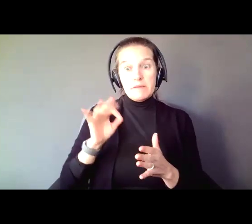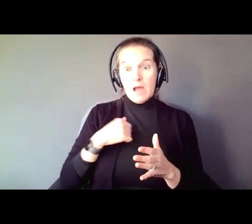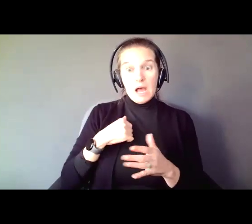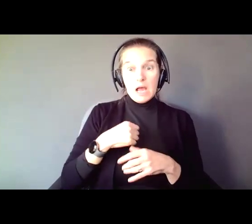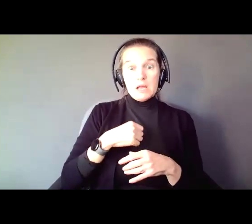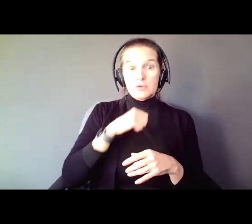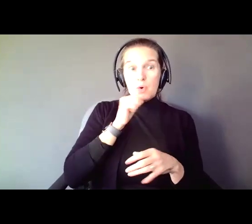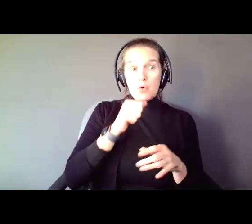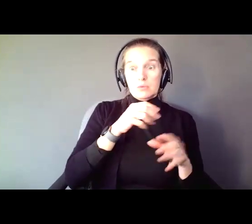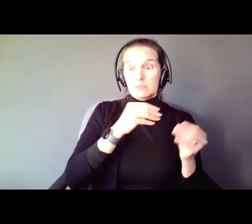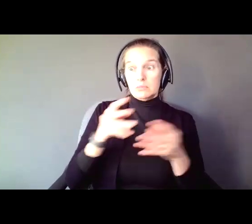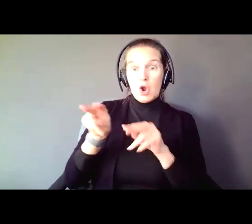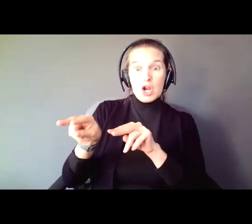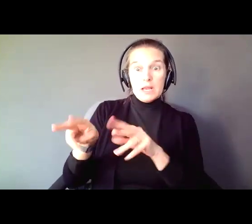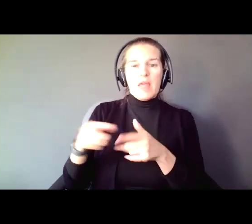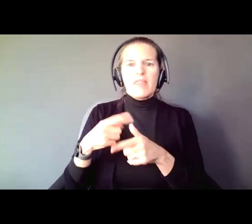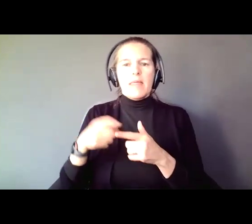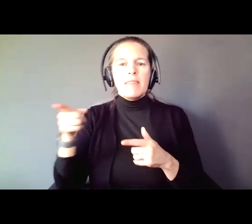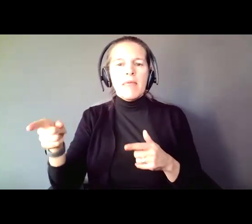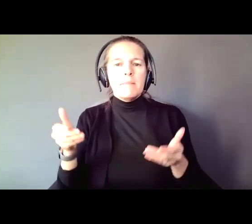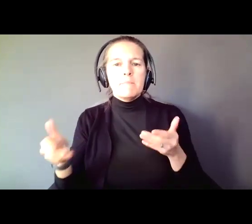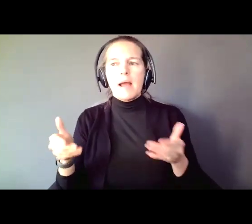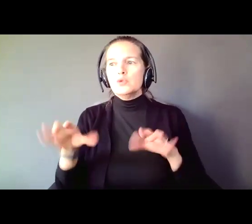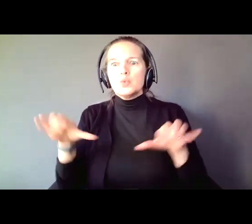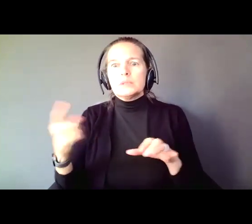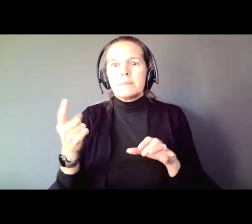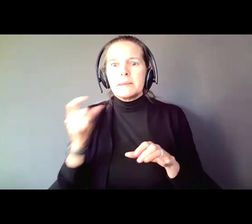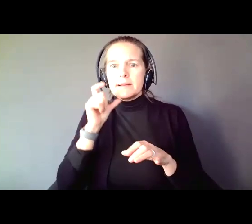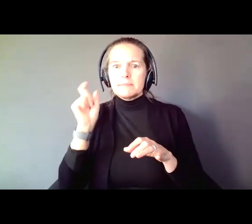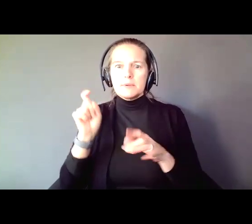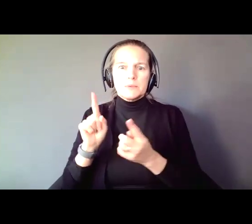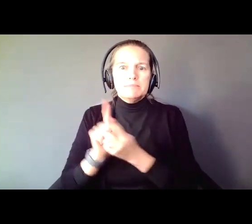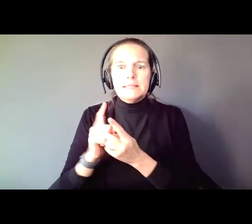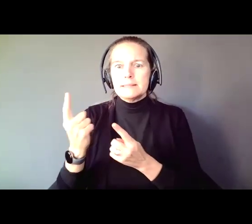They might do something they shouldn't do, or meet someone they shouldn't meet or they might sign something they shouldn't sign, therefore we